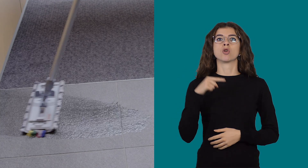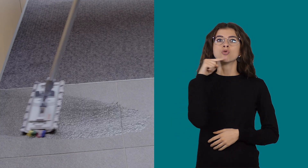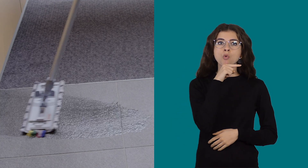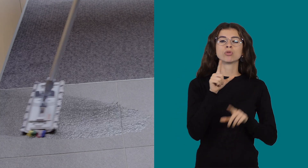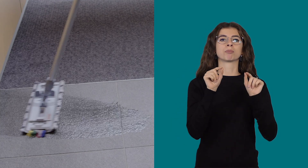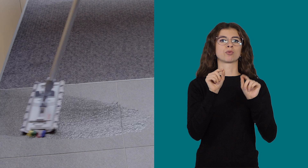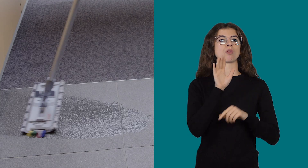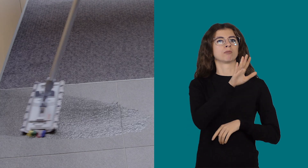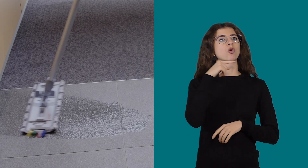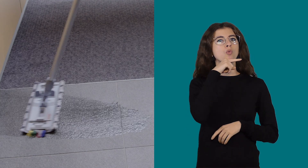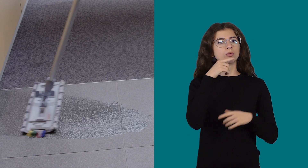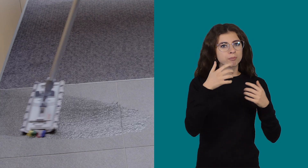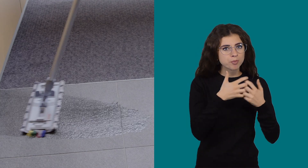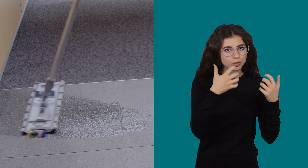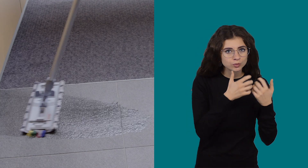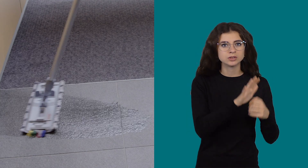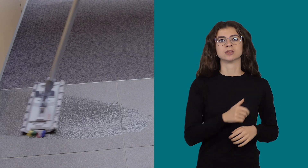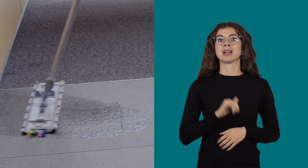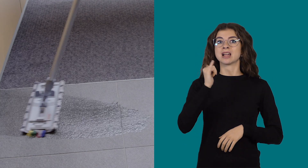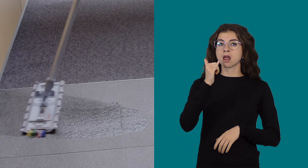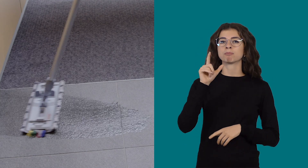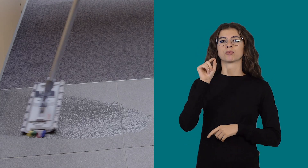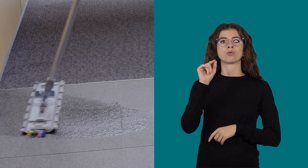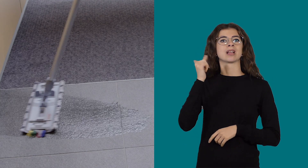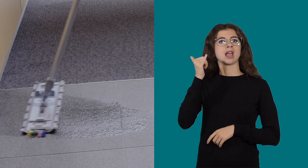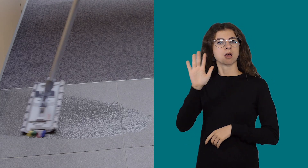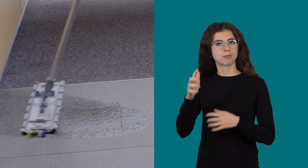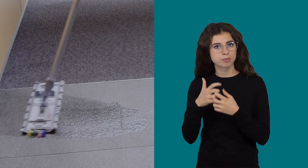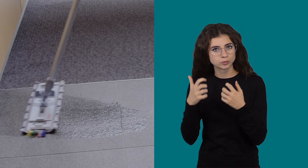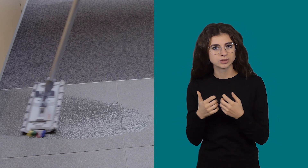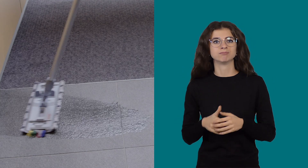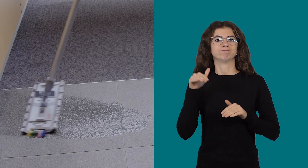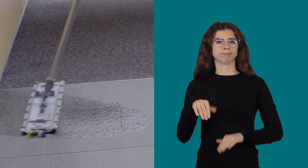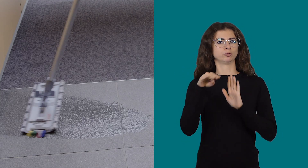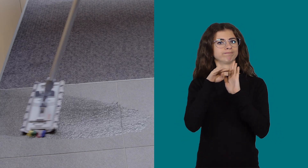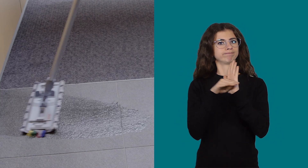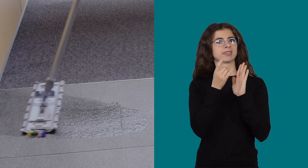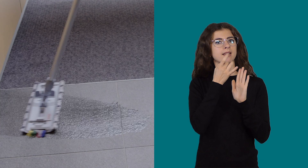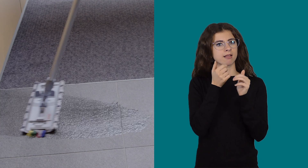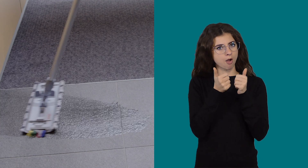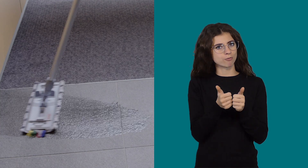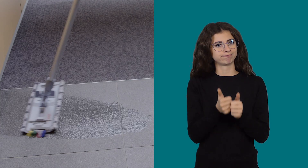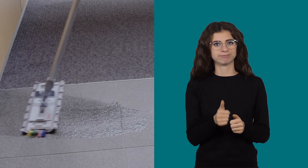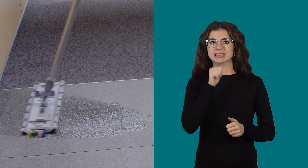Red means there are red products, yellow means there are yellow products. They have to follow the rules carefully